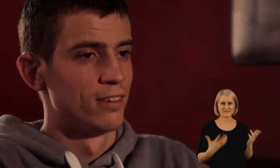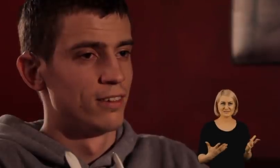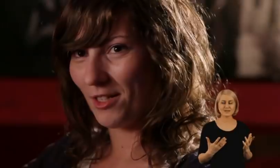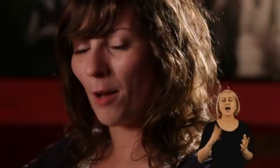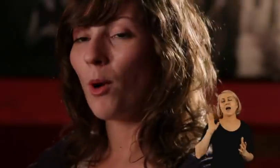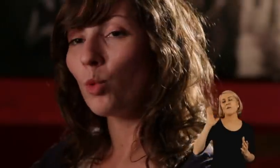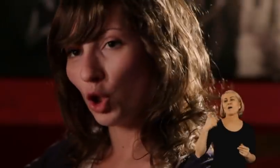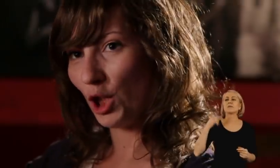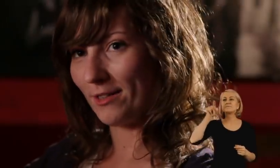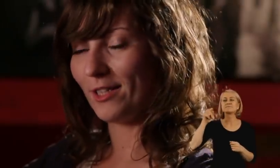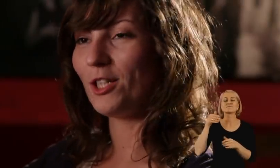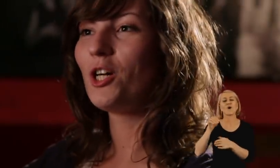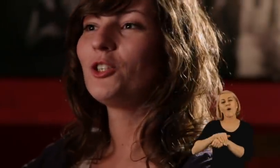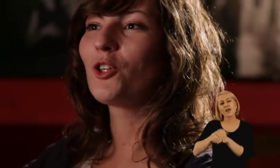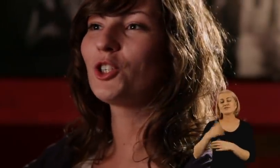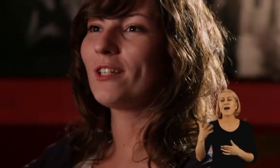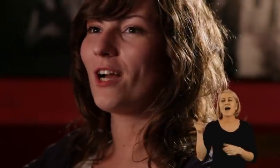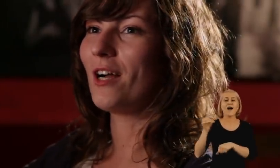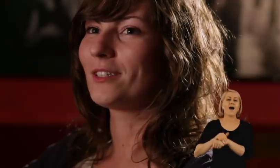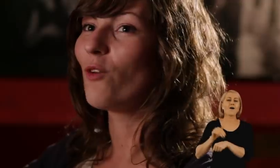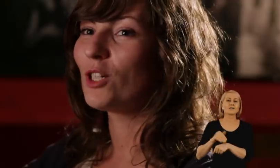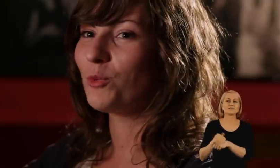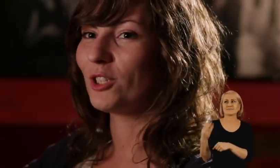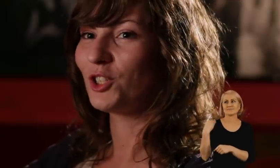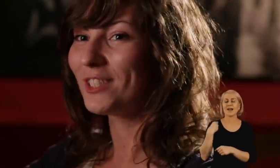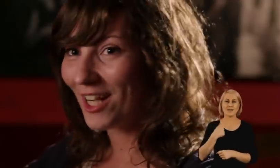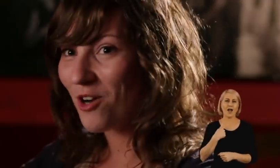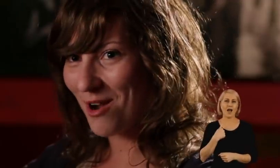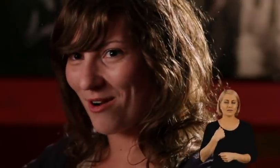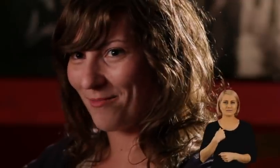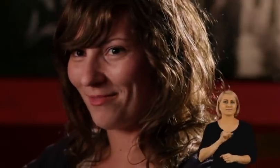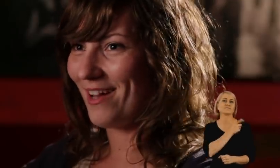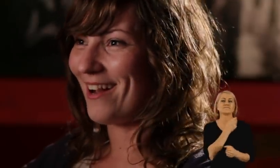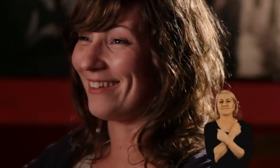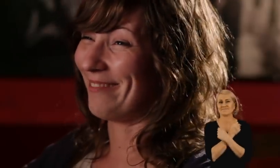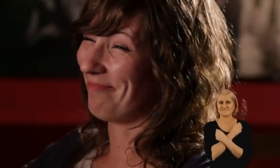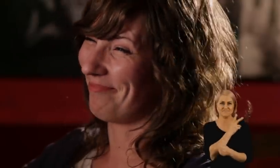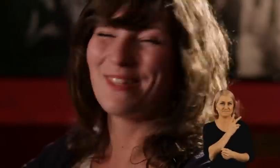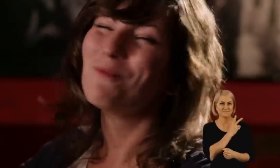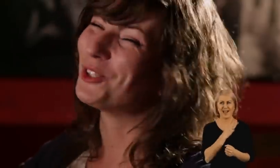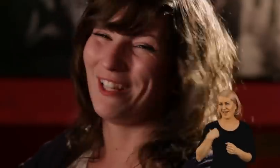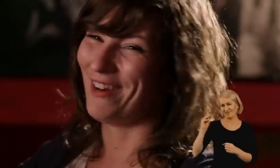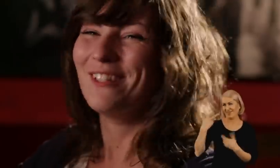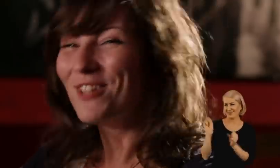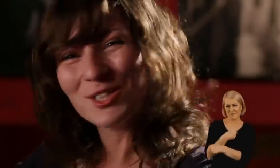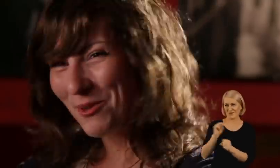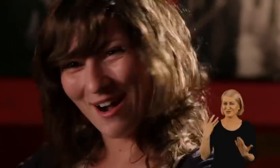Than my friend asked me if I was in love if I was in love and I said no, of course not